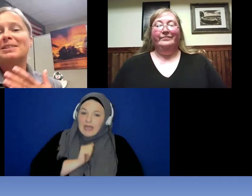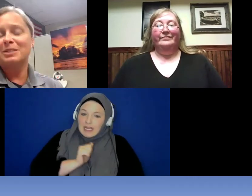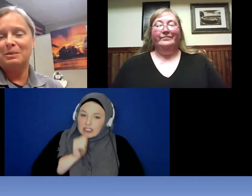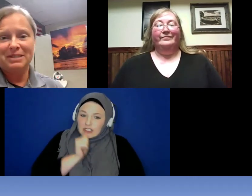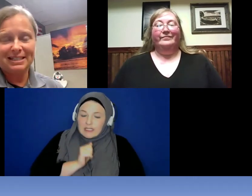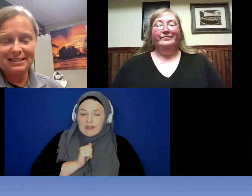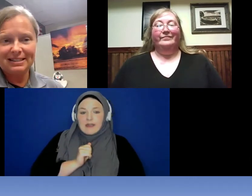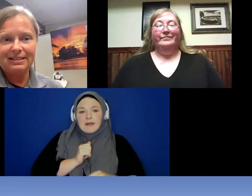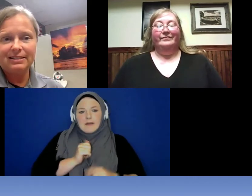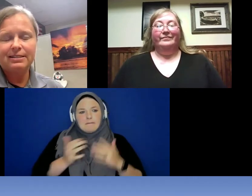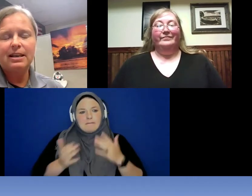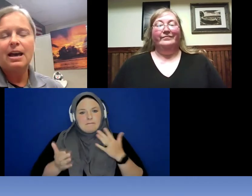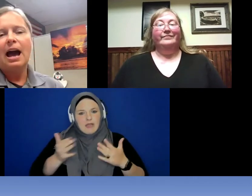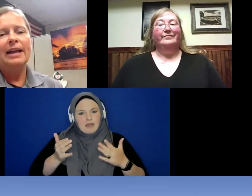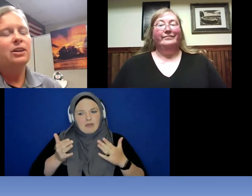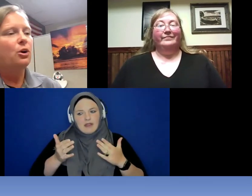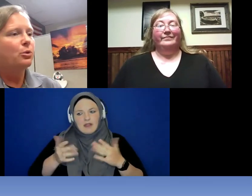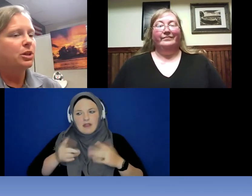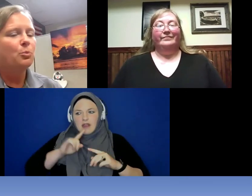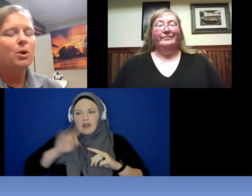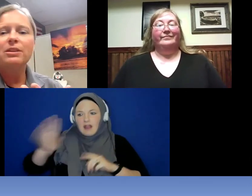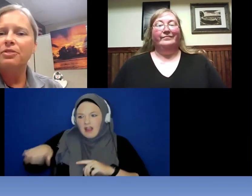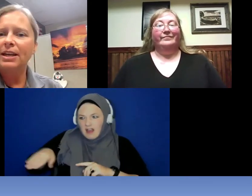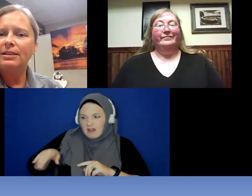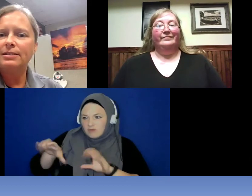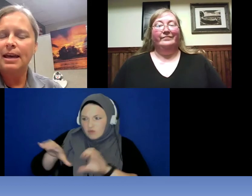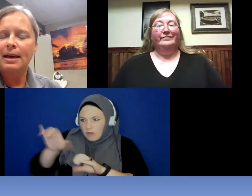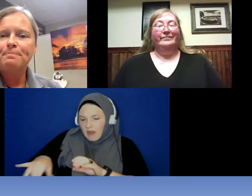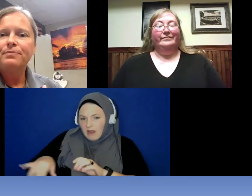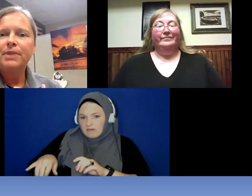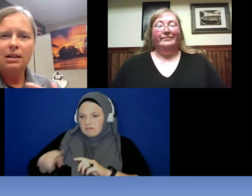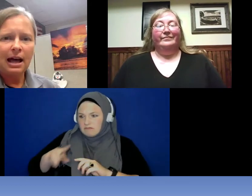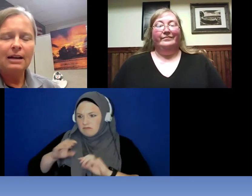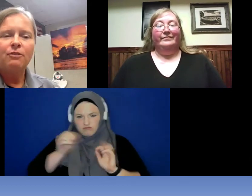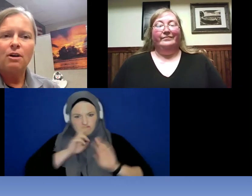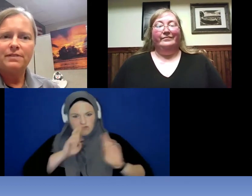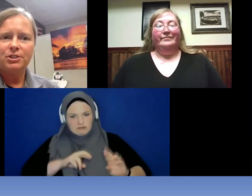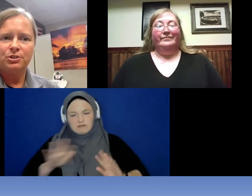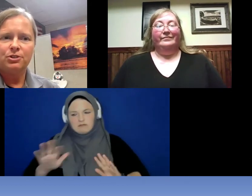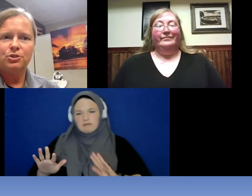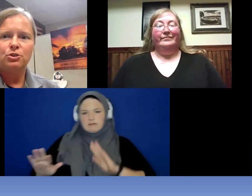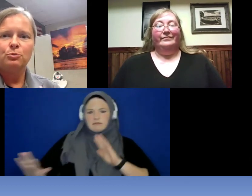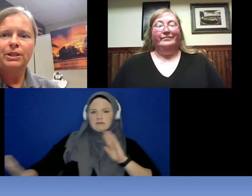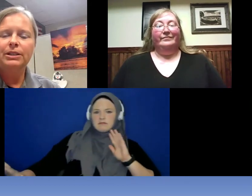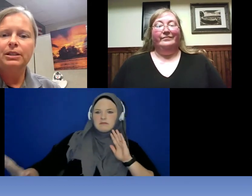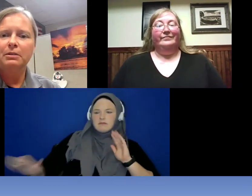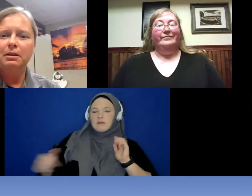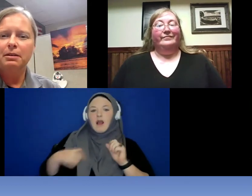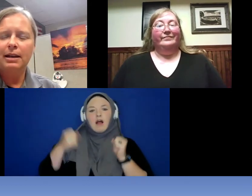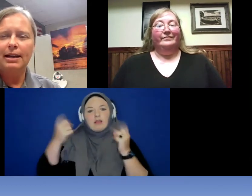some distance. I know one of the things that a lot of officers really kind